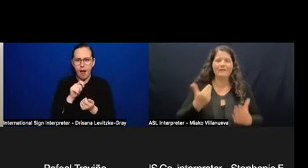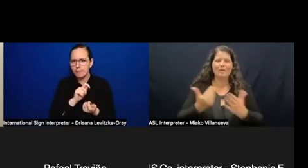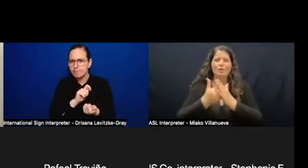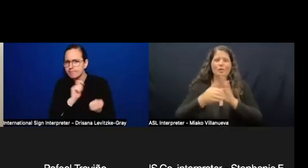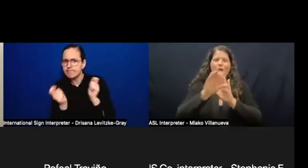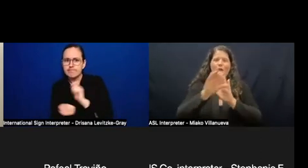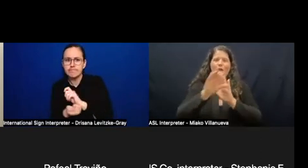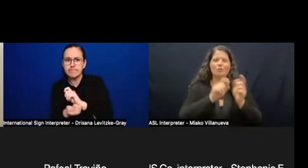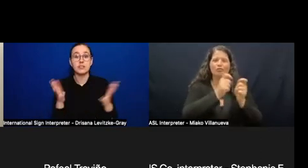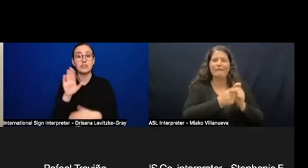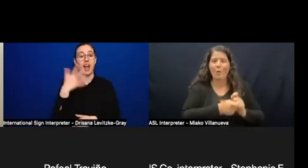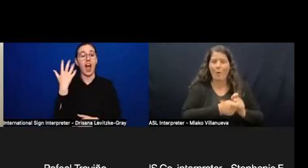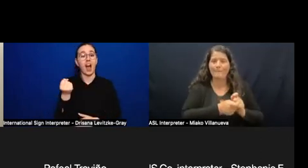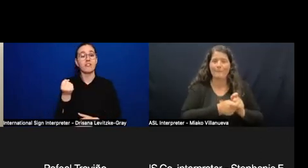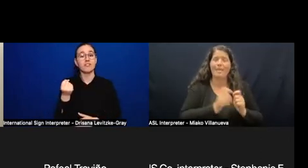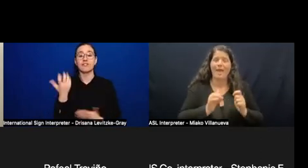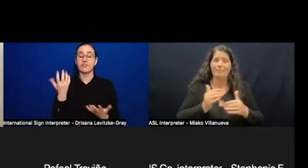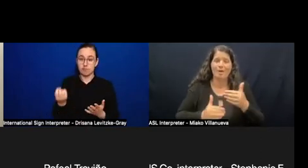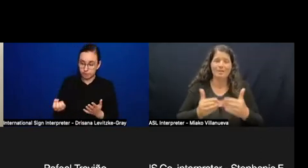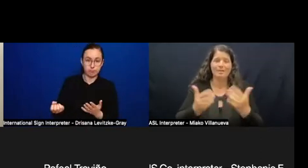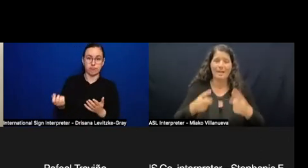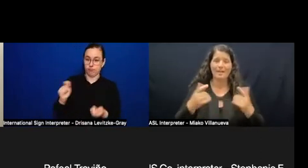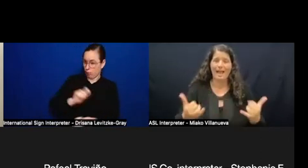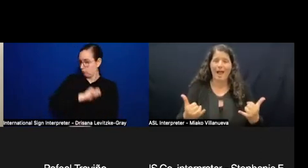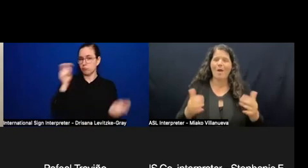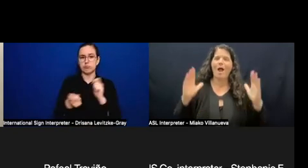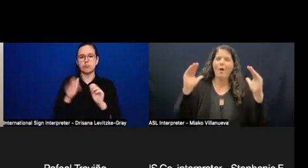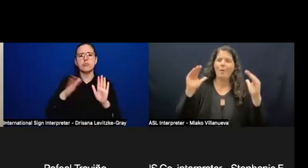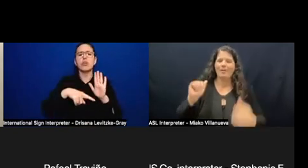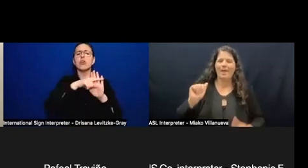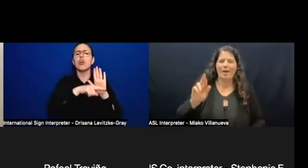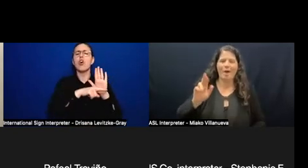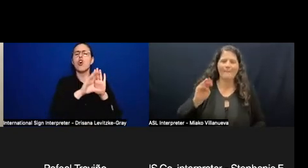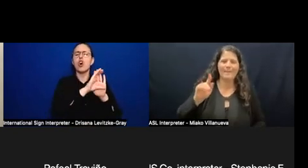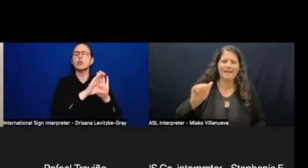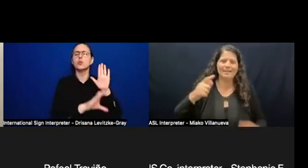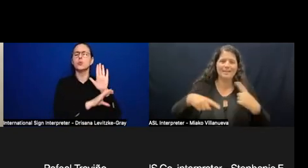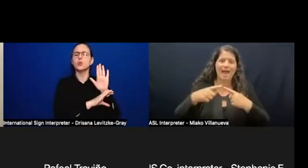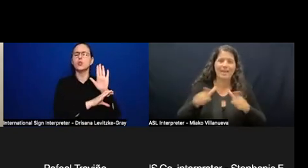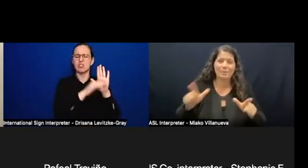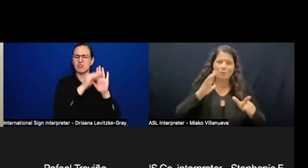I hope that the Armenia sign language will be recognized as an official language which